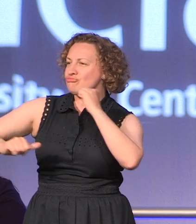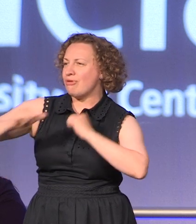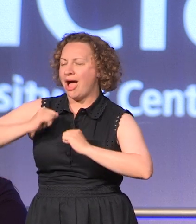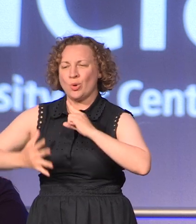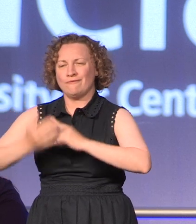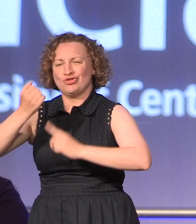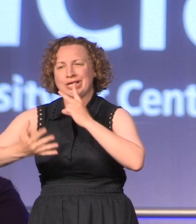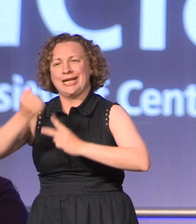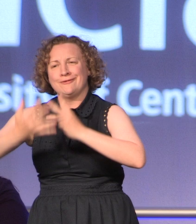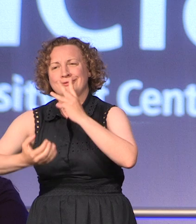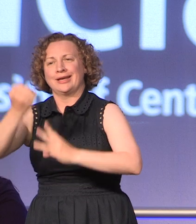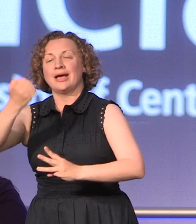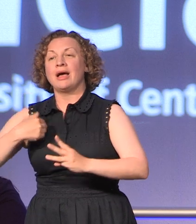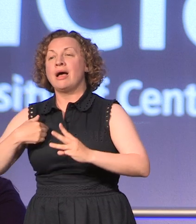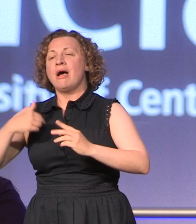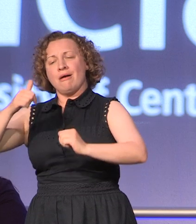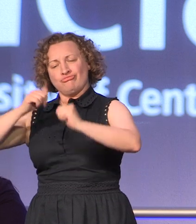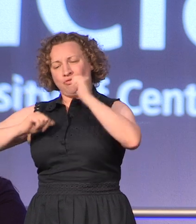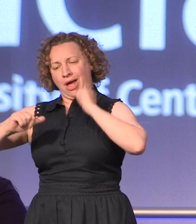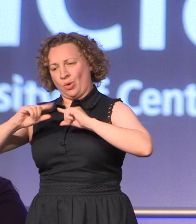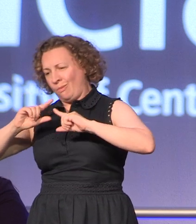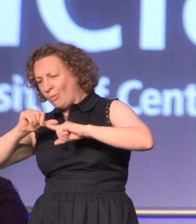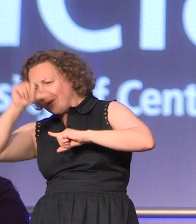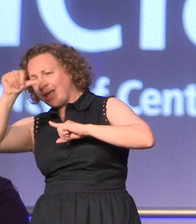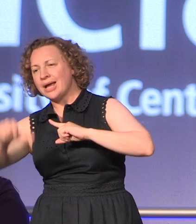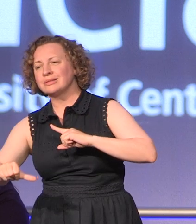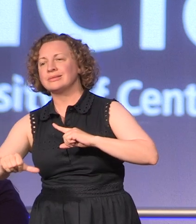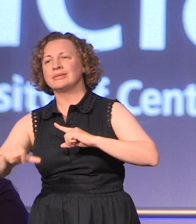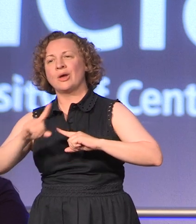be proud of where you will go next as a first-rate graduate and as a global